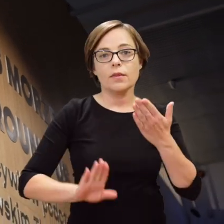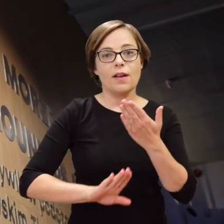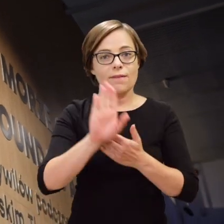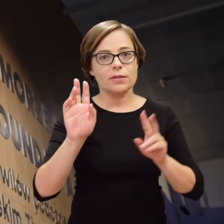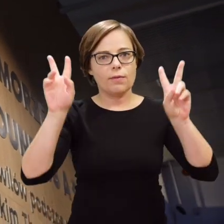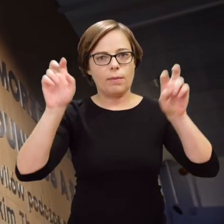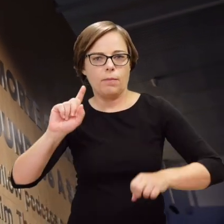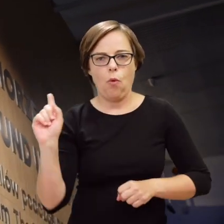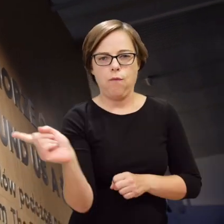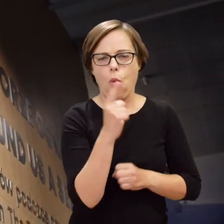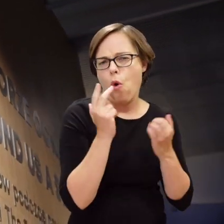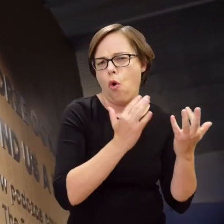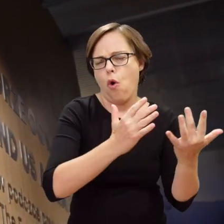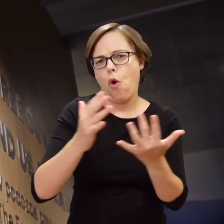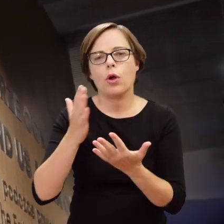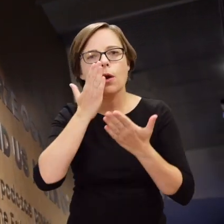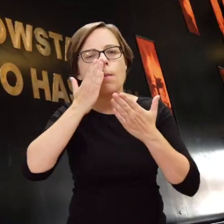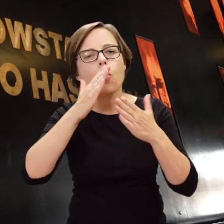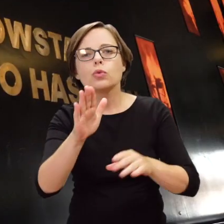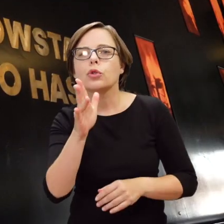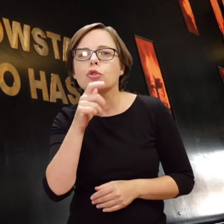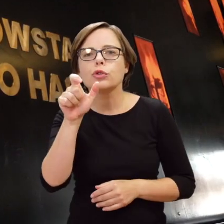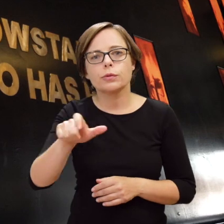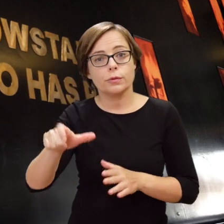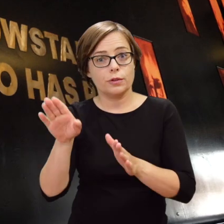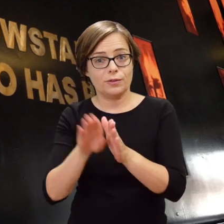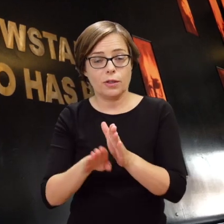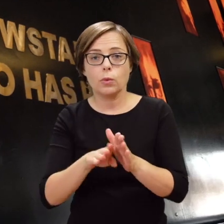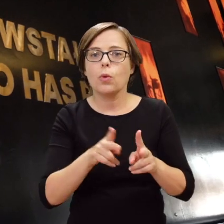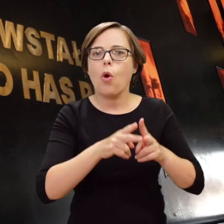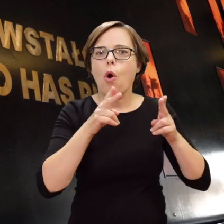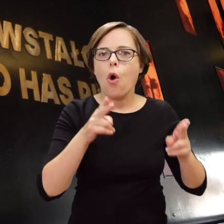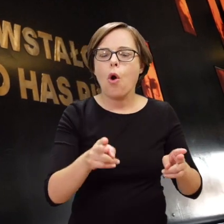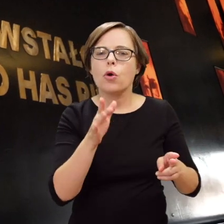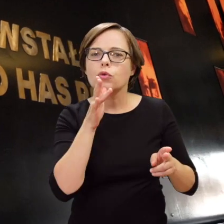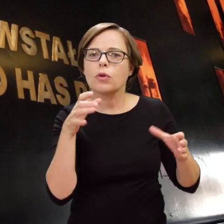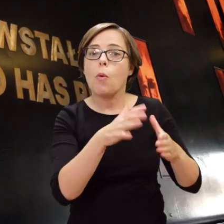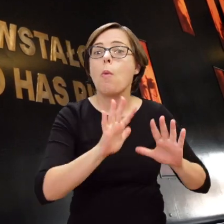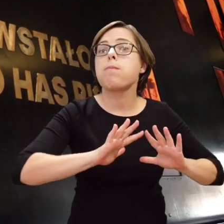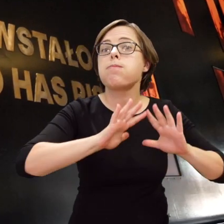Around Us a Sea of Fire exhibition is devoted to the fate of Jewish civilians during the Warsaw Ghetto Uprising.